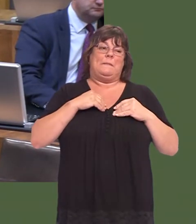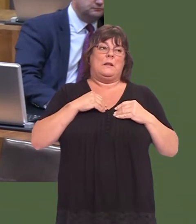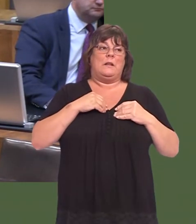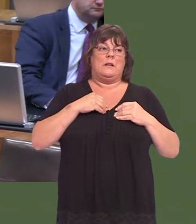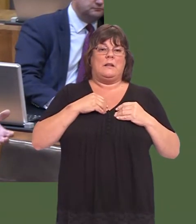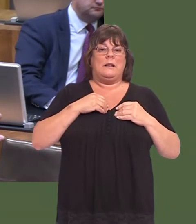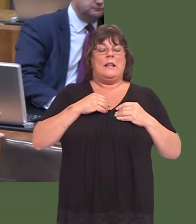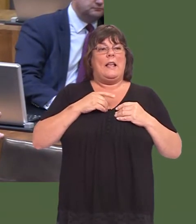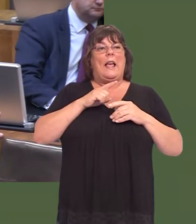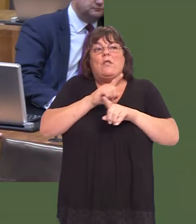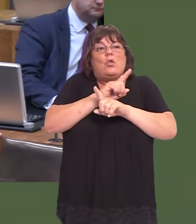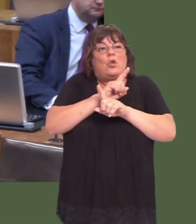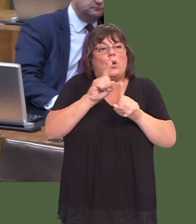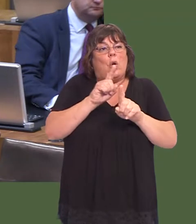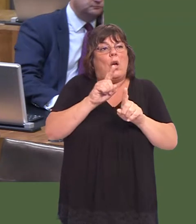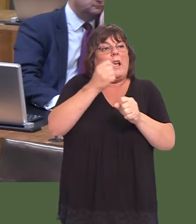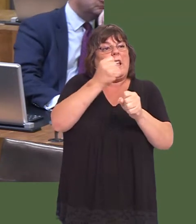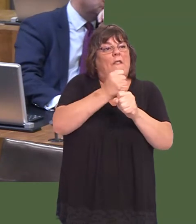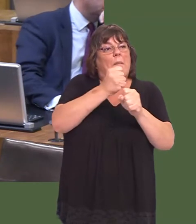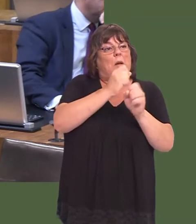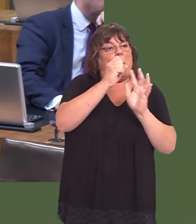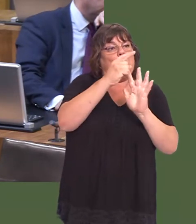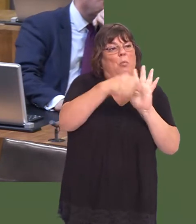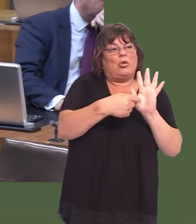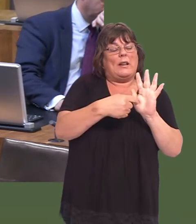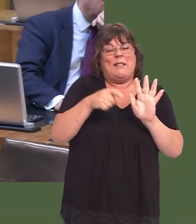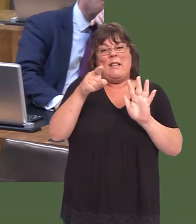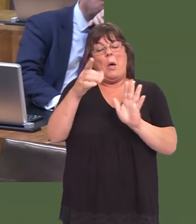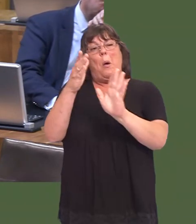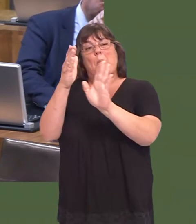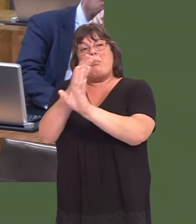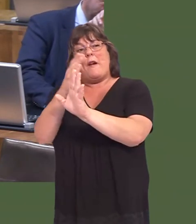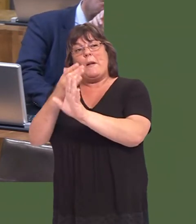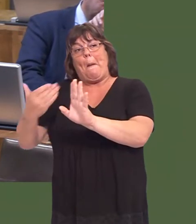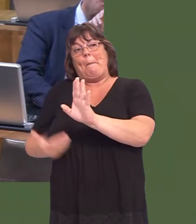This isnít a Government project; this is a project thatís come forward from a private consortium.